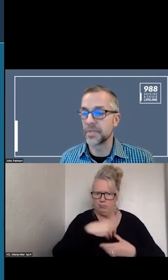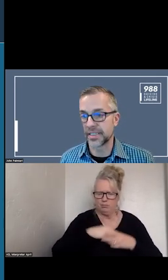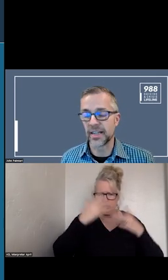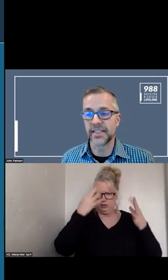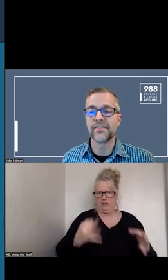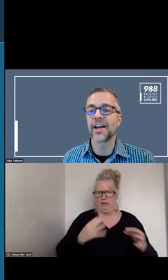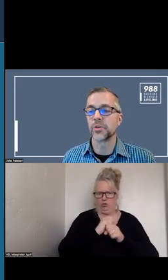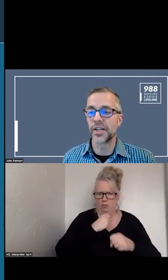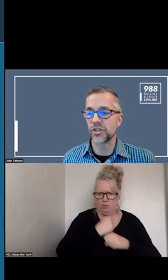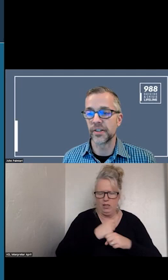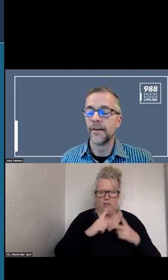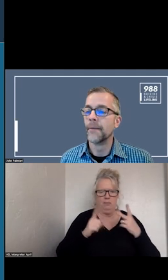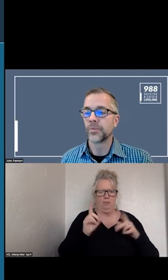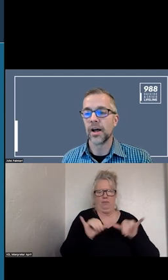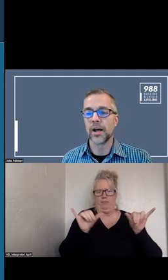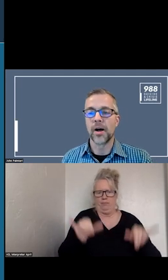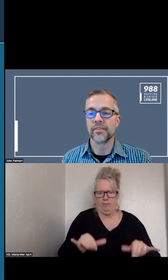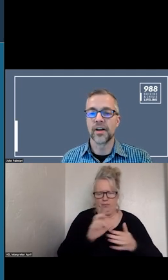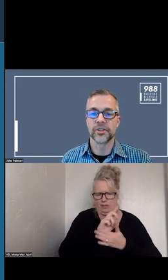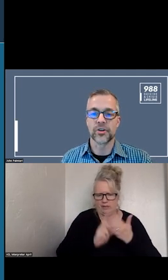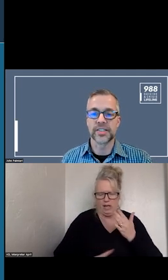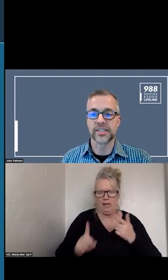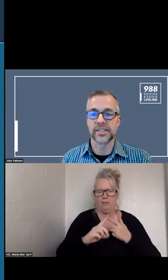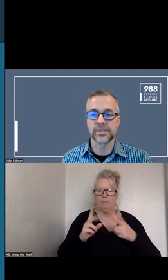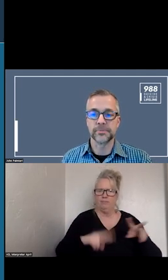AND THE EVALUATION OF THE CRISIS SYSTEM.